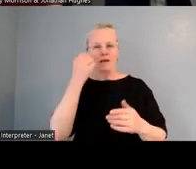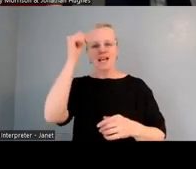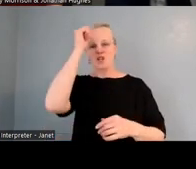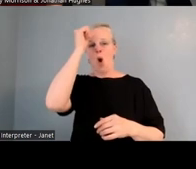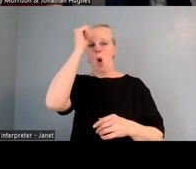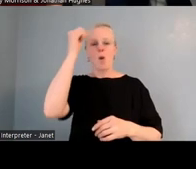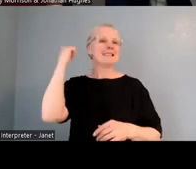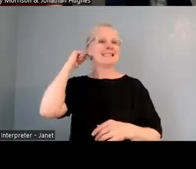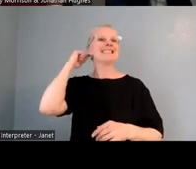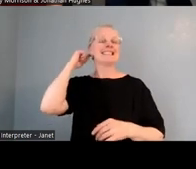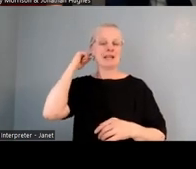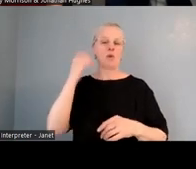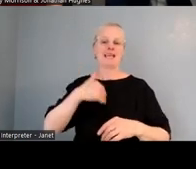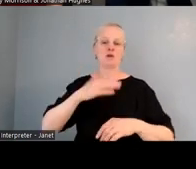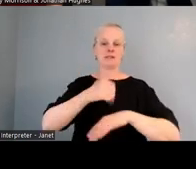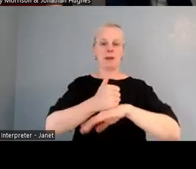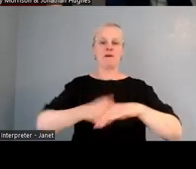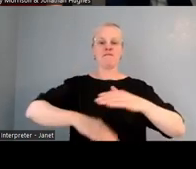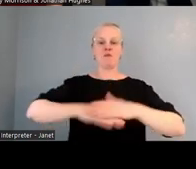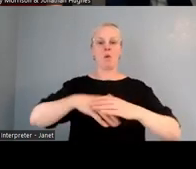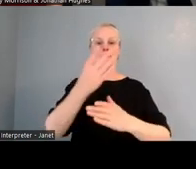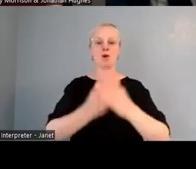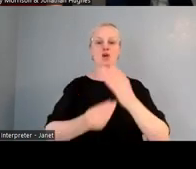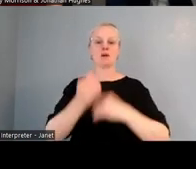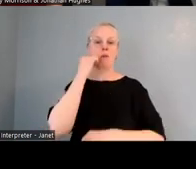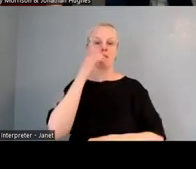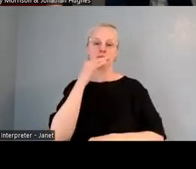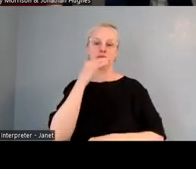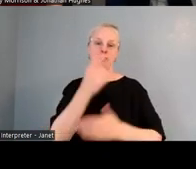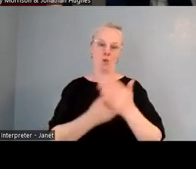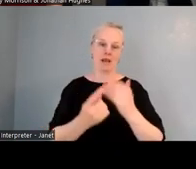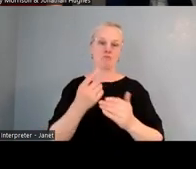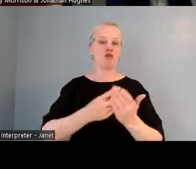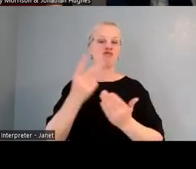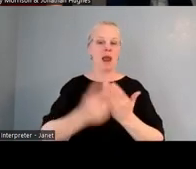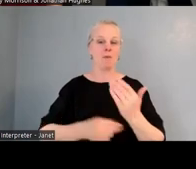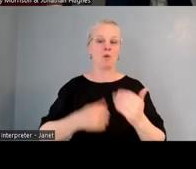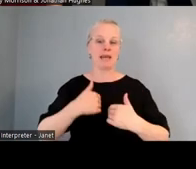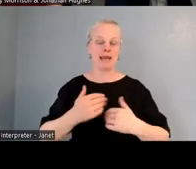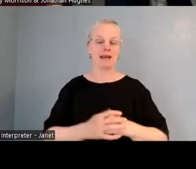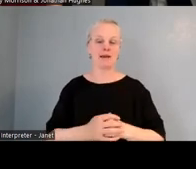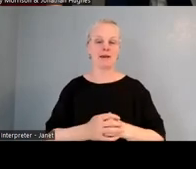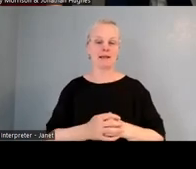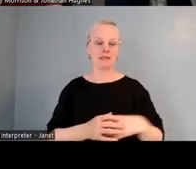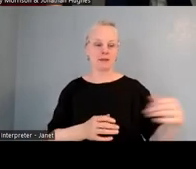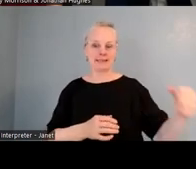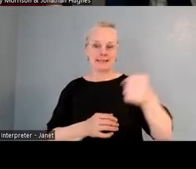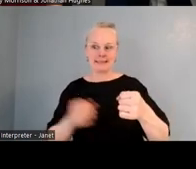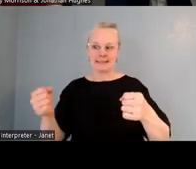that we'd establish the rumaki or full immersion programme. But yeah, I said starting with Stacey and Jane, who are fundamental in terms of establishing